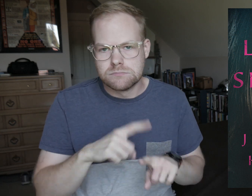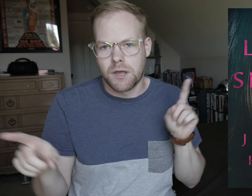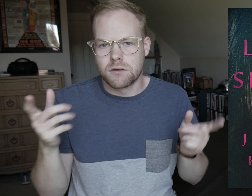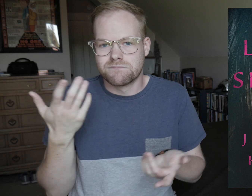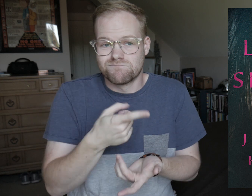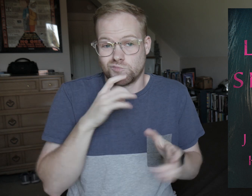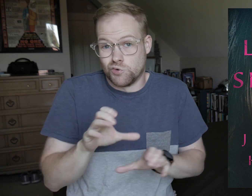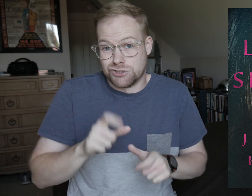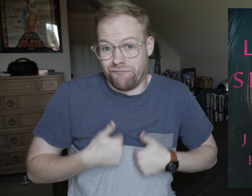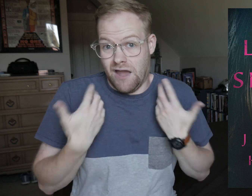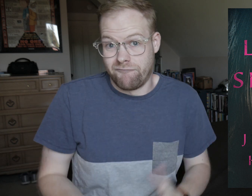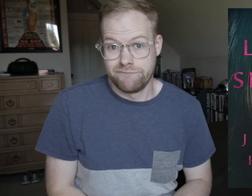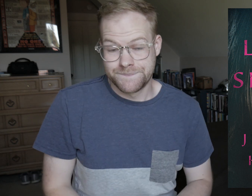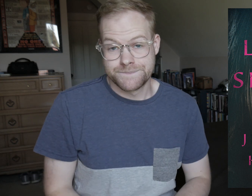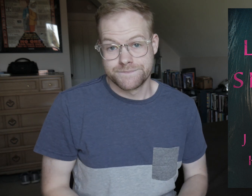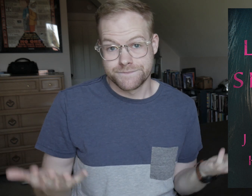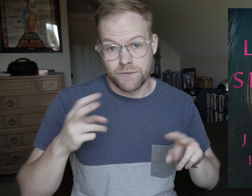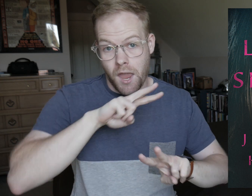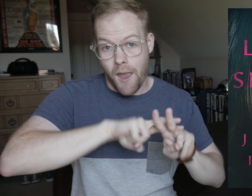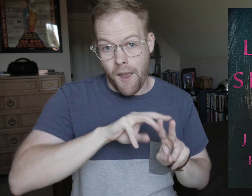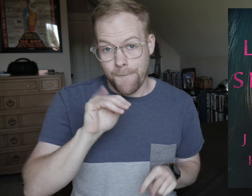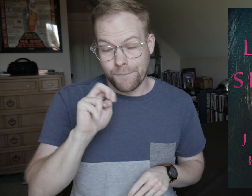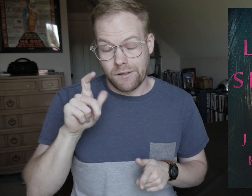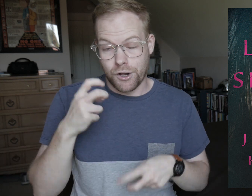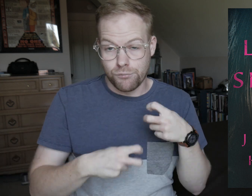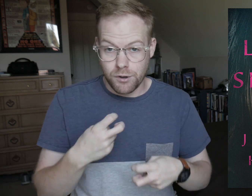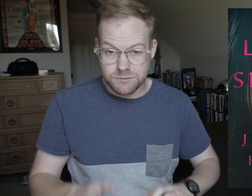but she’s doing it to survive. #millennialproblems.